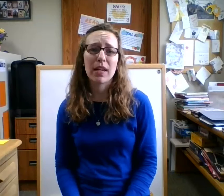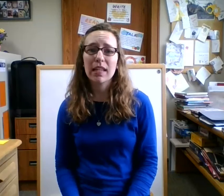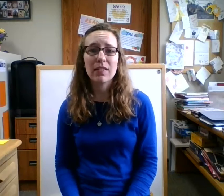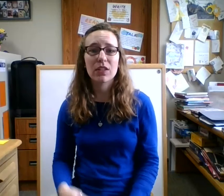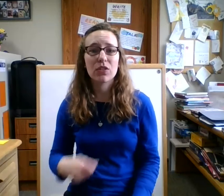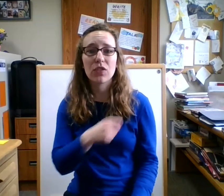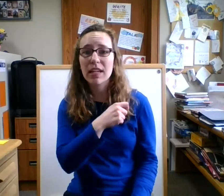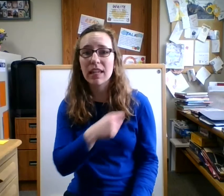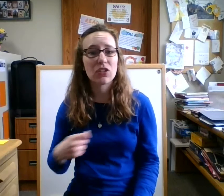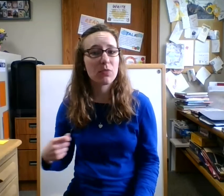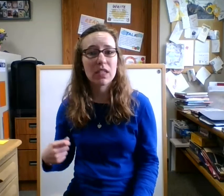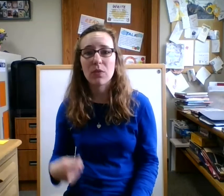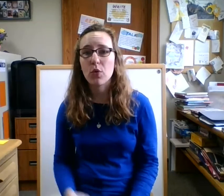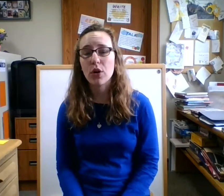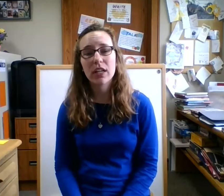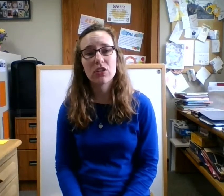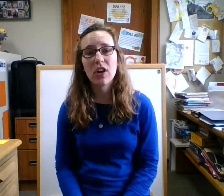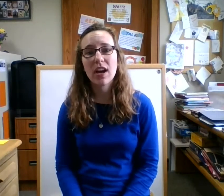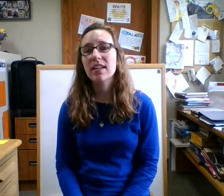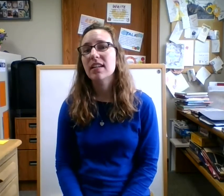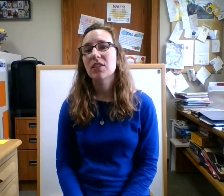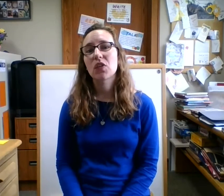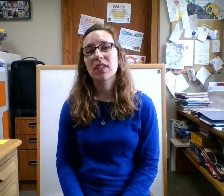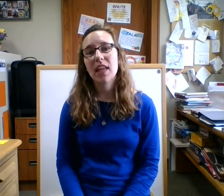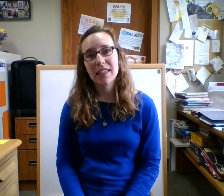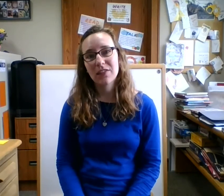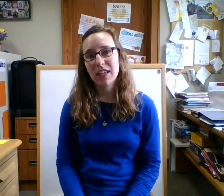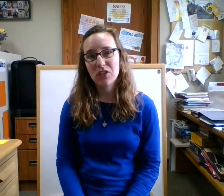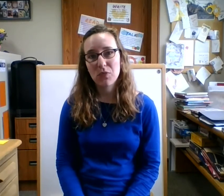any of the string instruments from Orchestra so there's lots of instruments